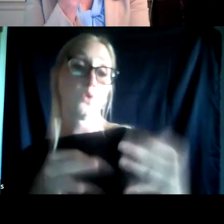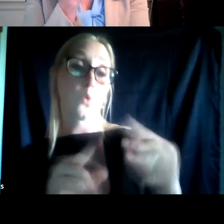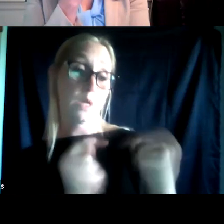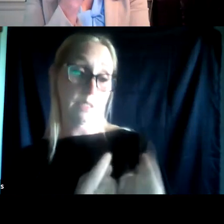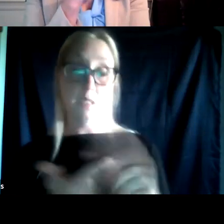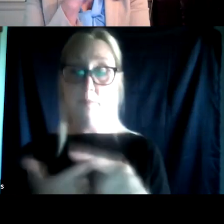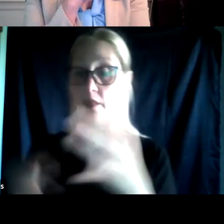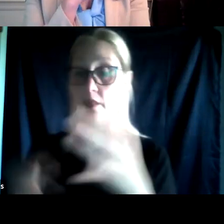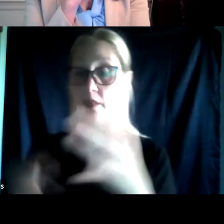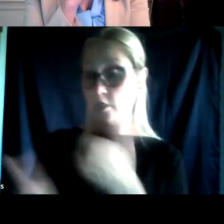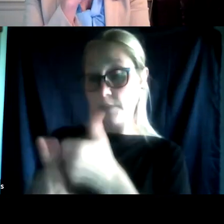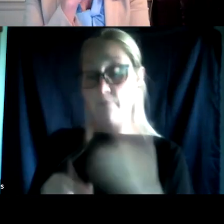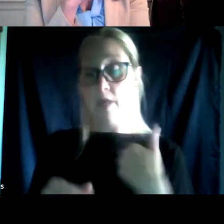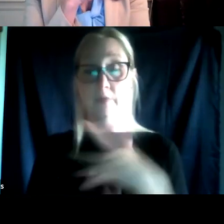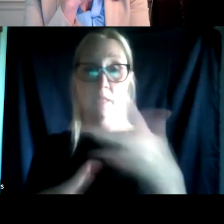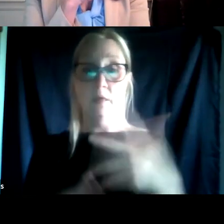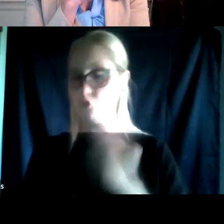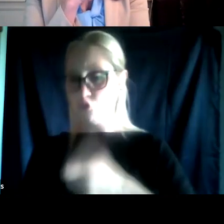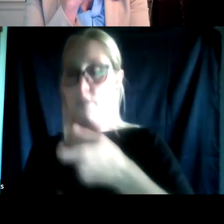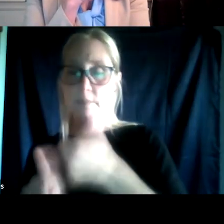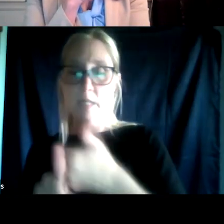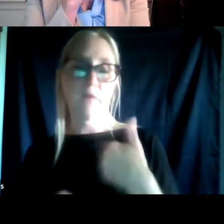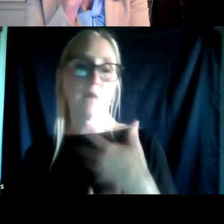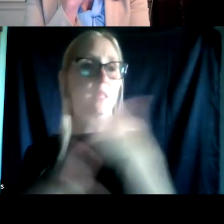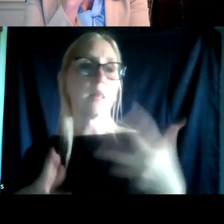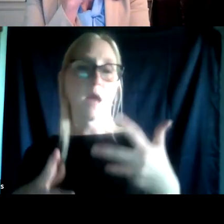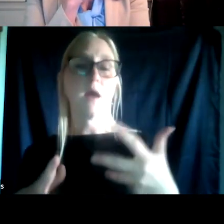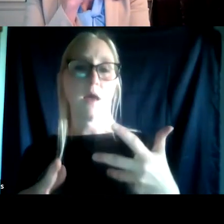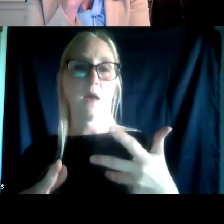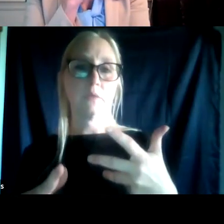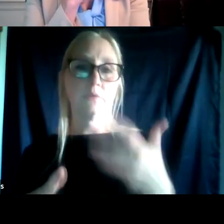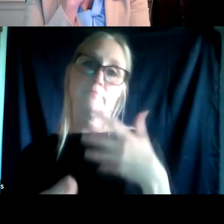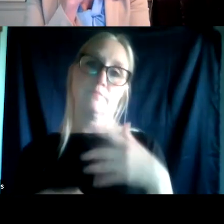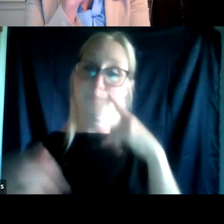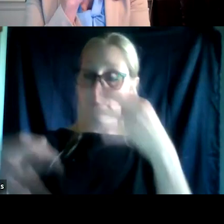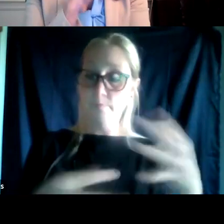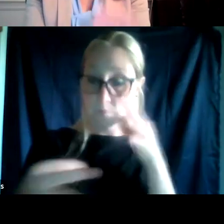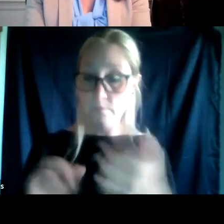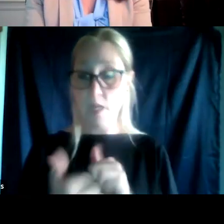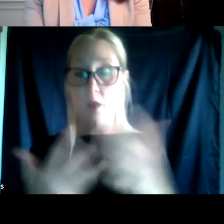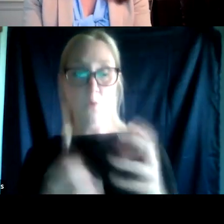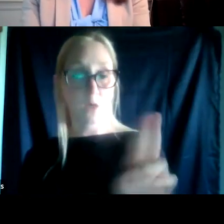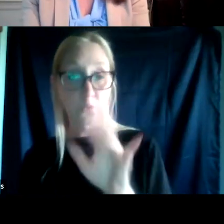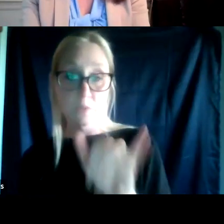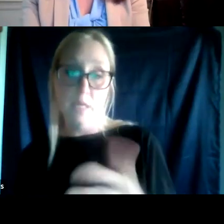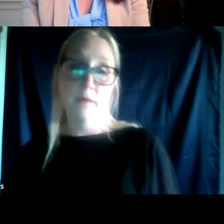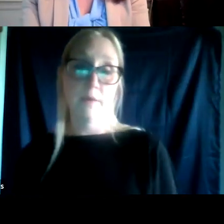to think about how they wanna conceptualize return to use. I think it's also really important to be,